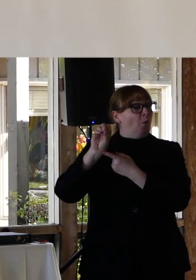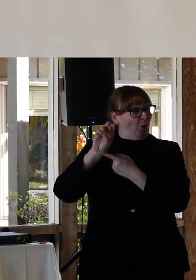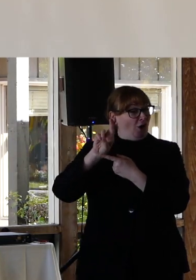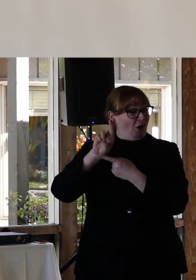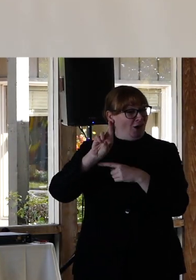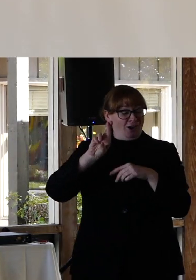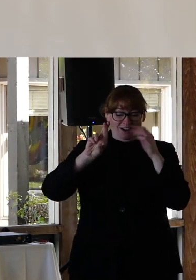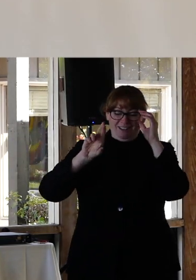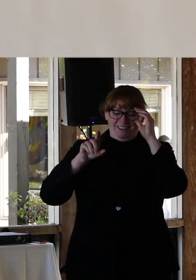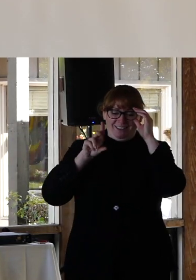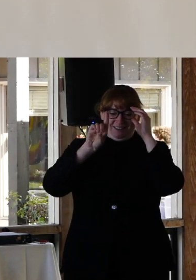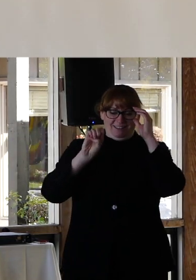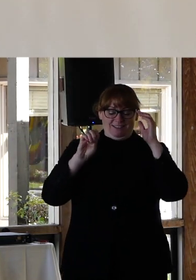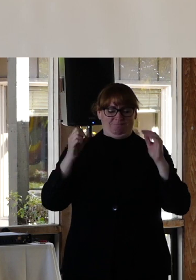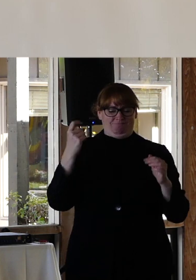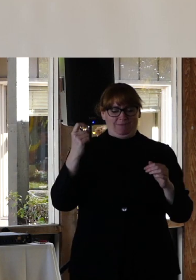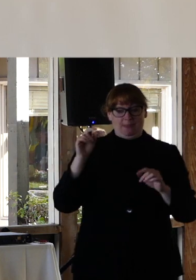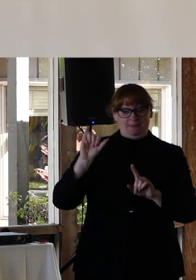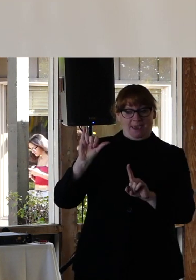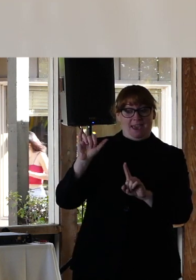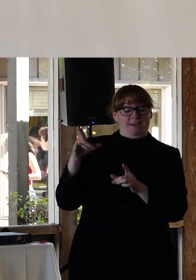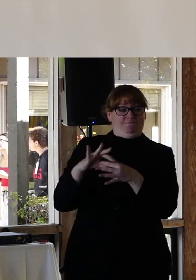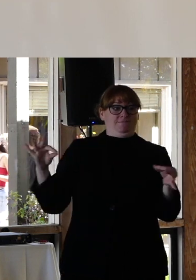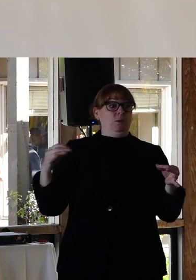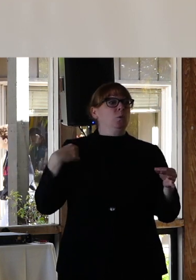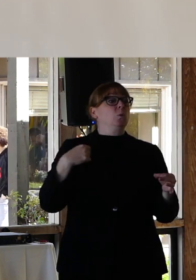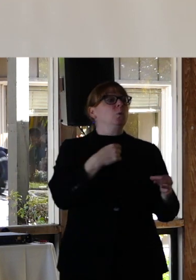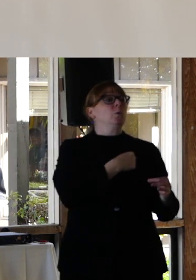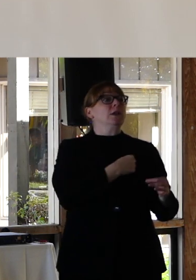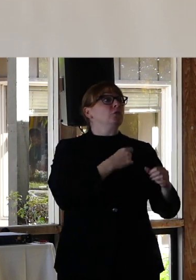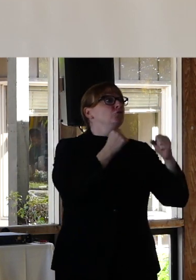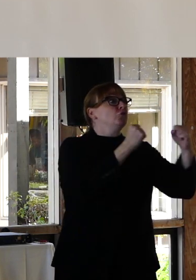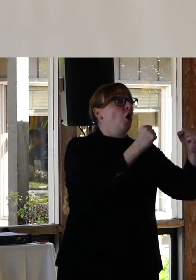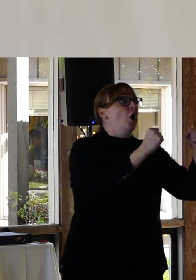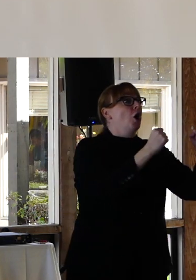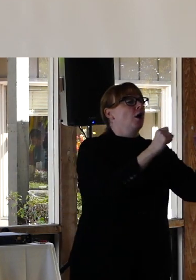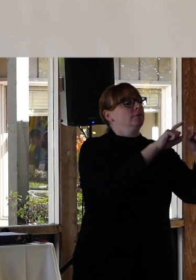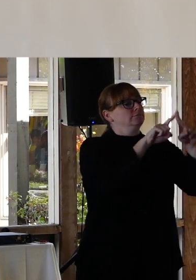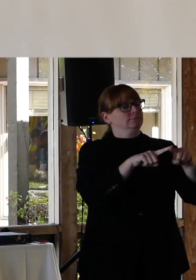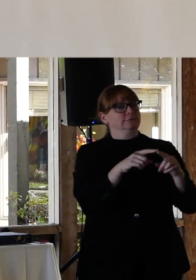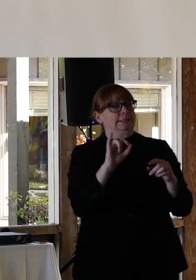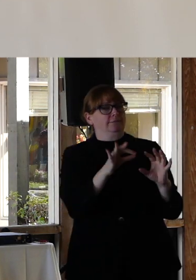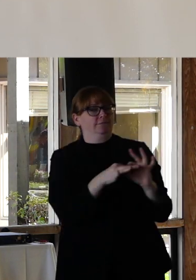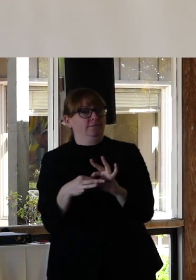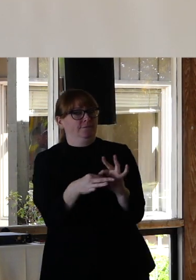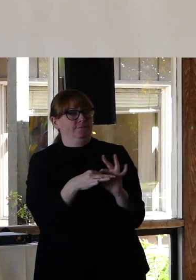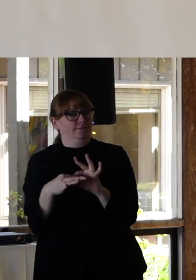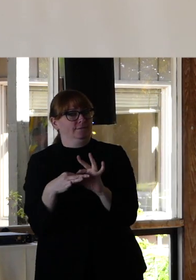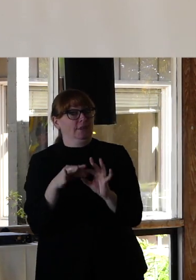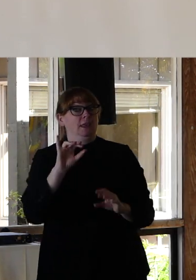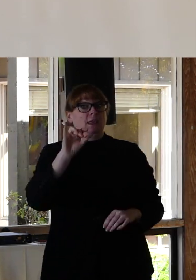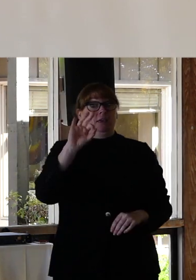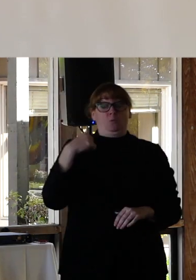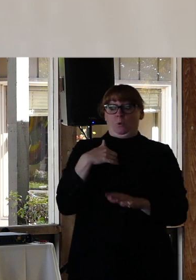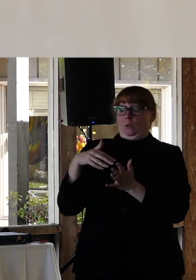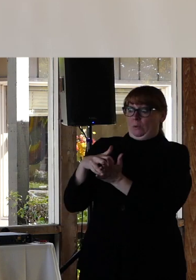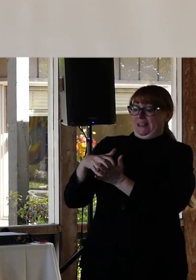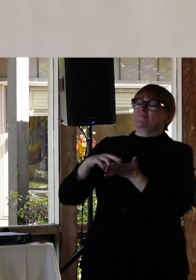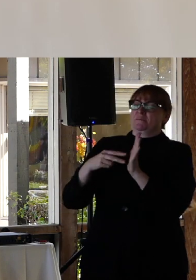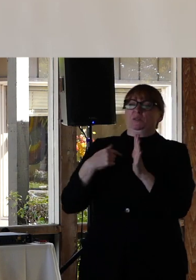strong as we are united, as weak. as we are divided. Foster relationships